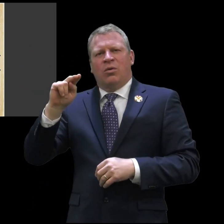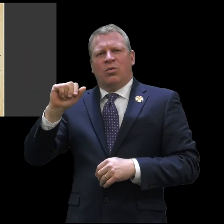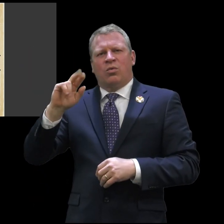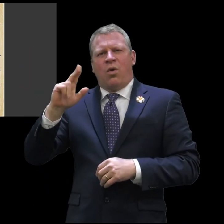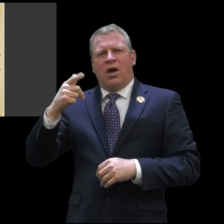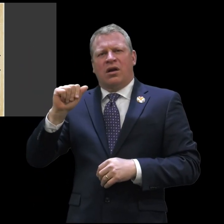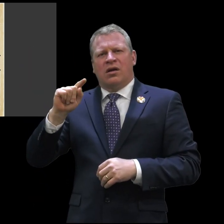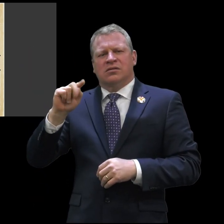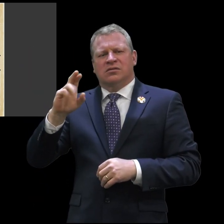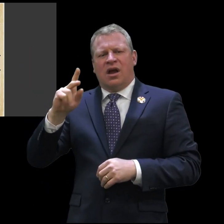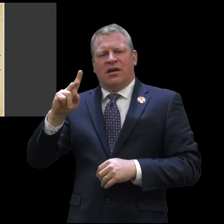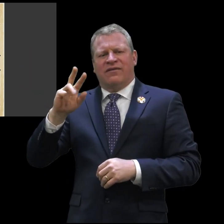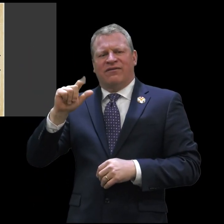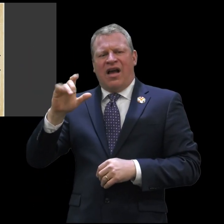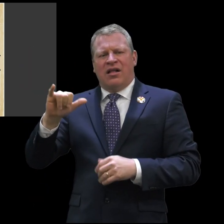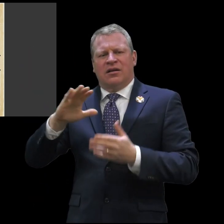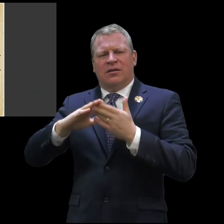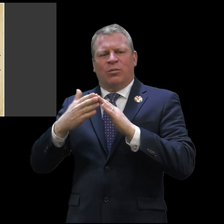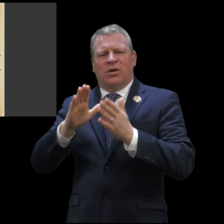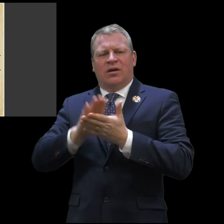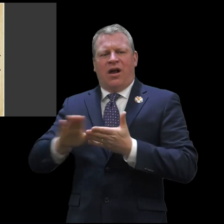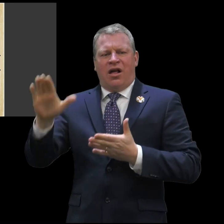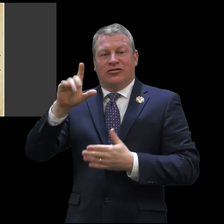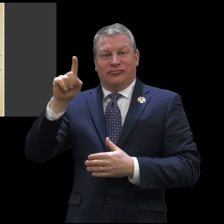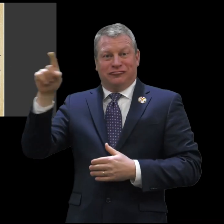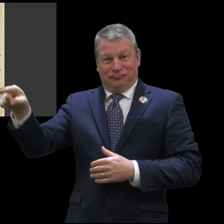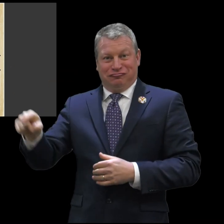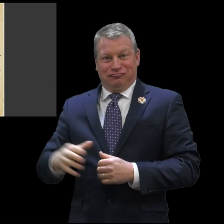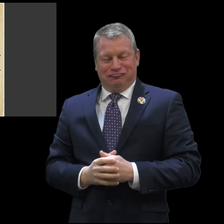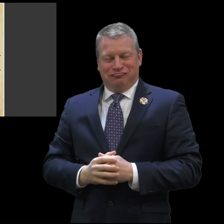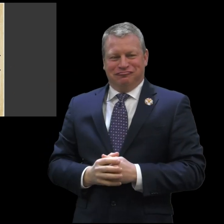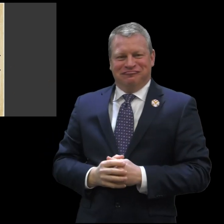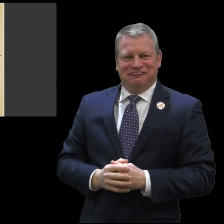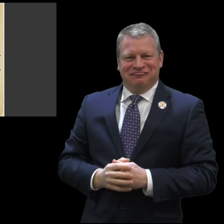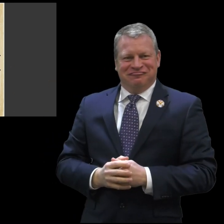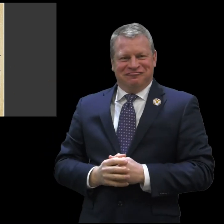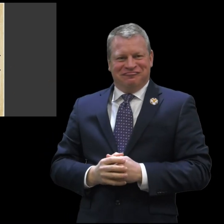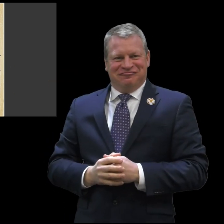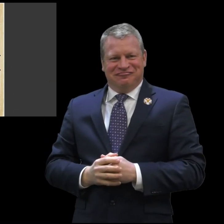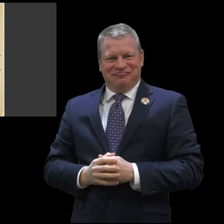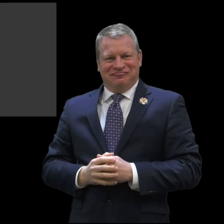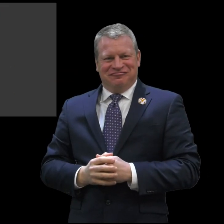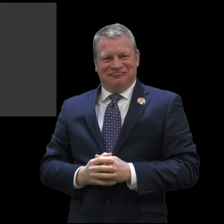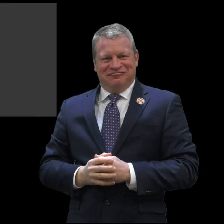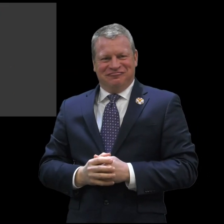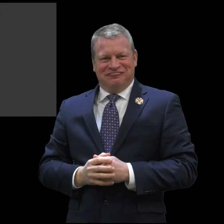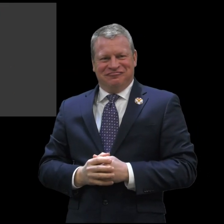This will be hosted at Naugatuck Valley Community College.